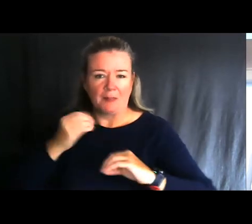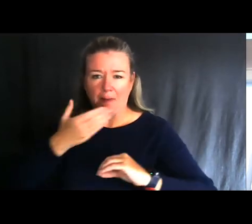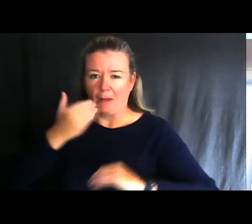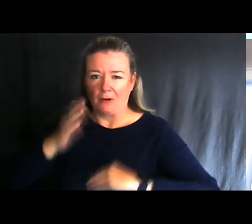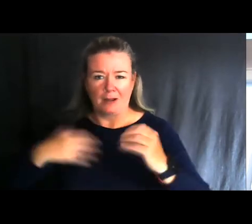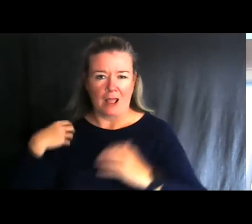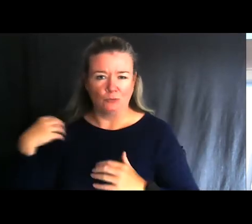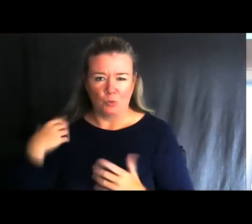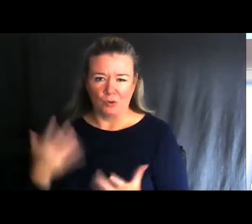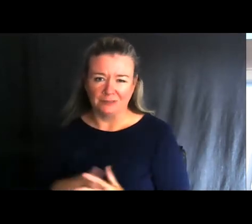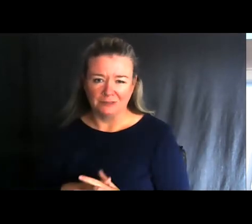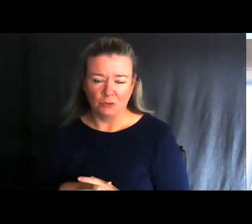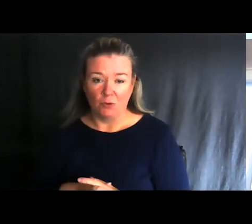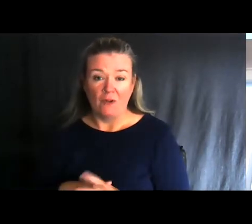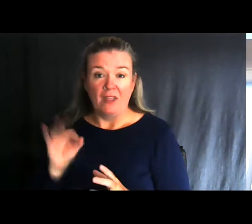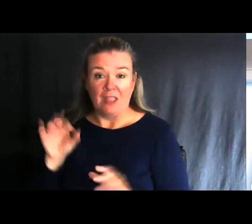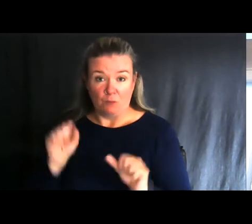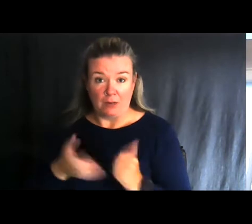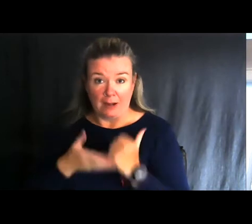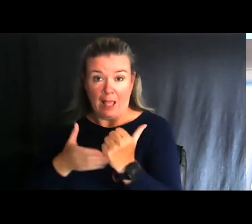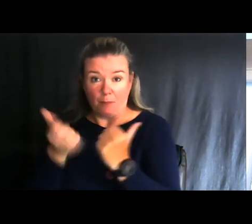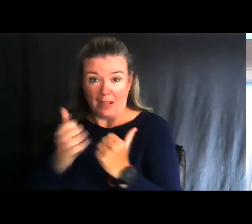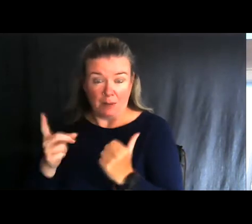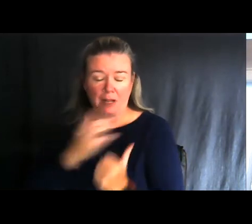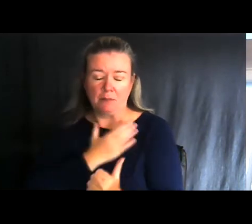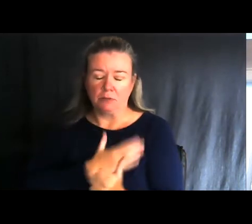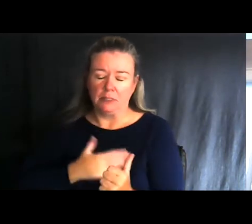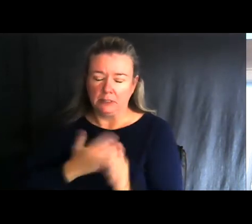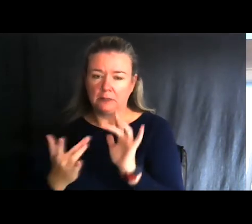If we can help anybody, please contact me.